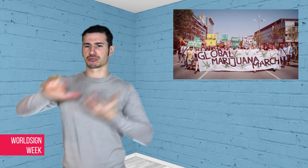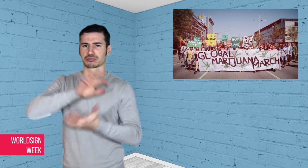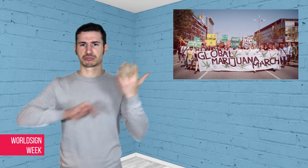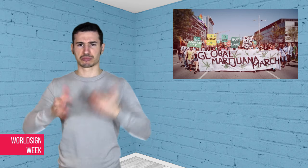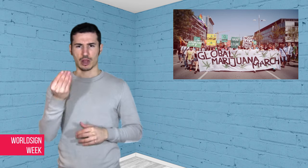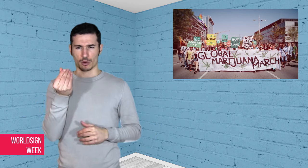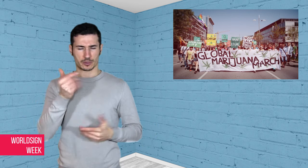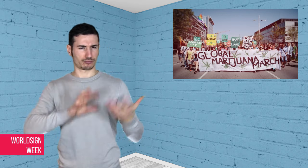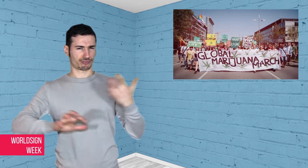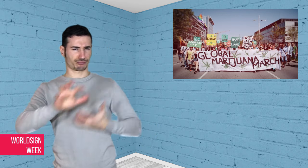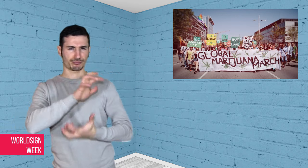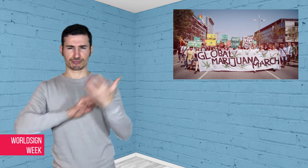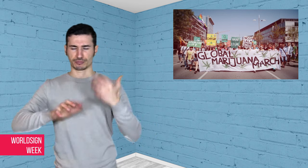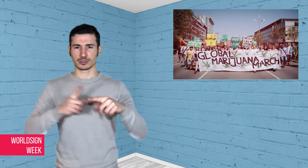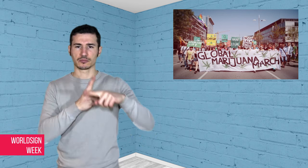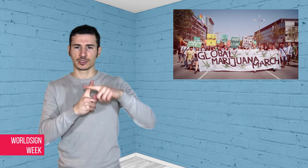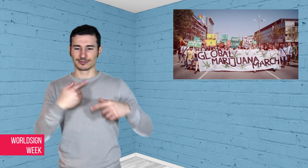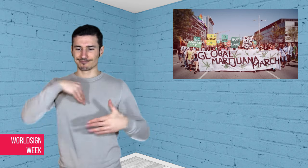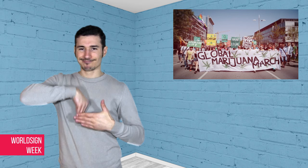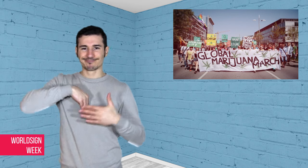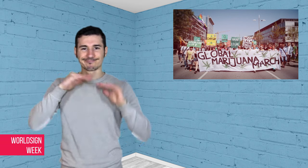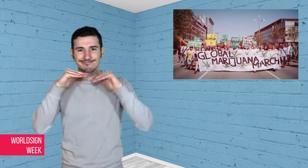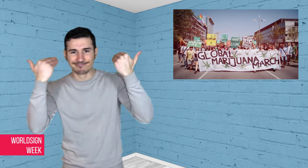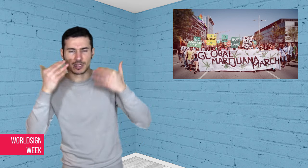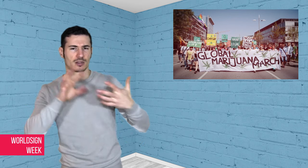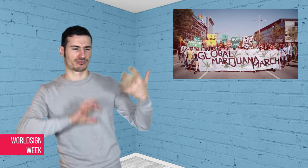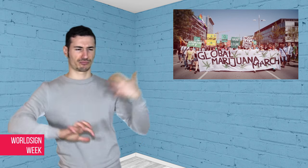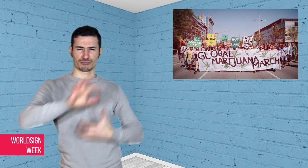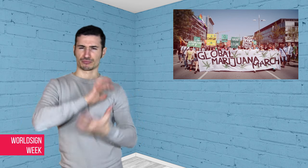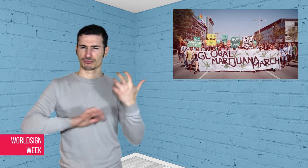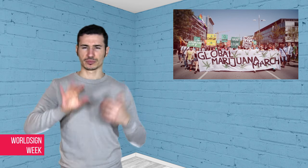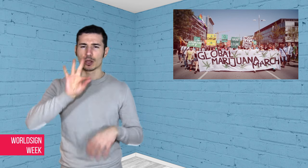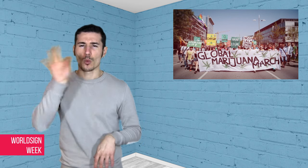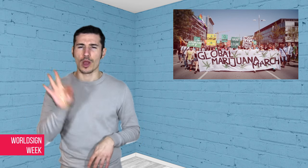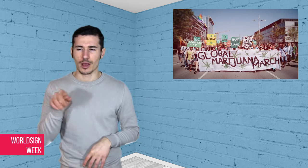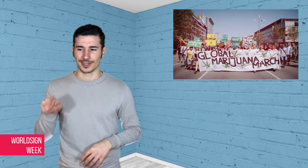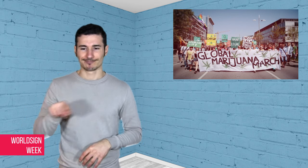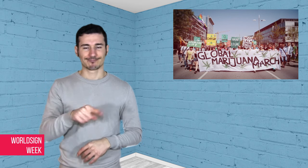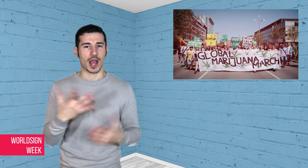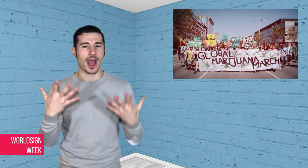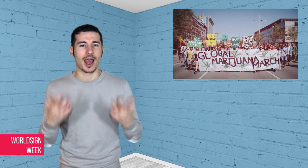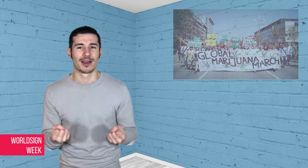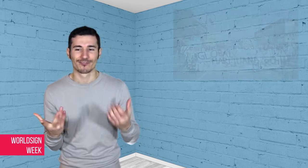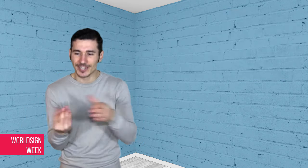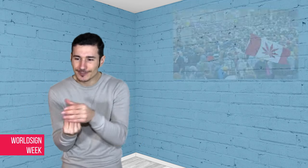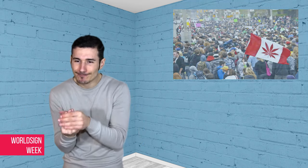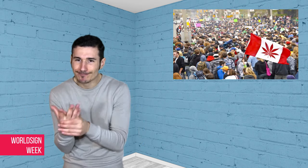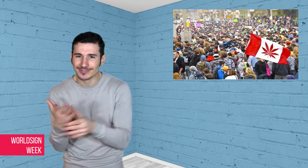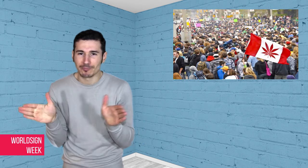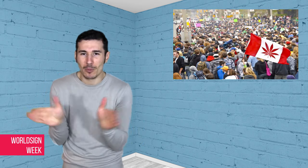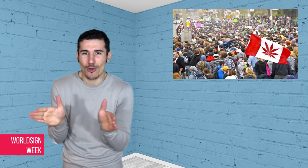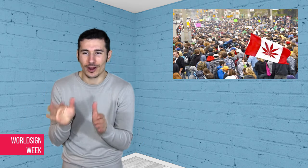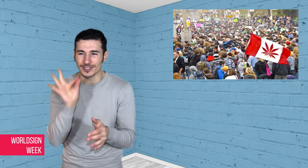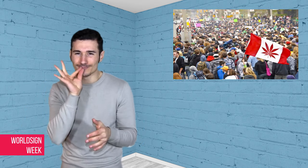and emotionally when they are caught with small amounts of cannabis. These